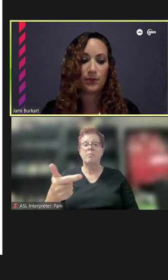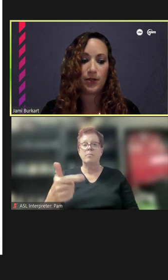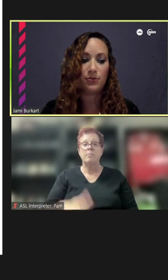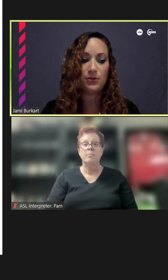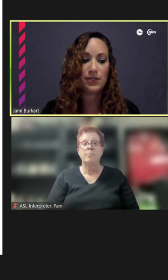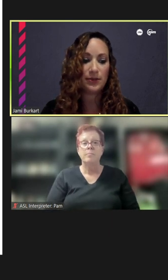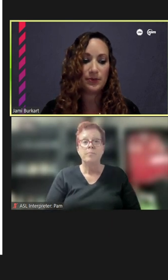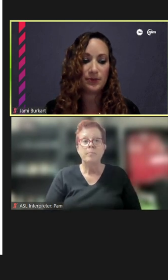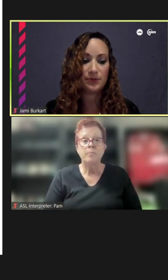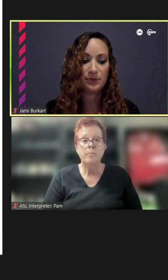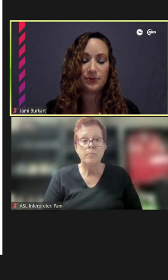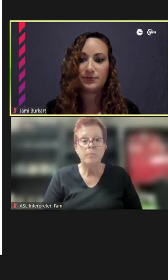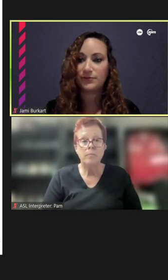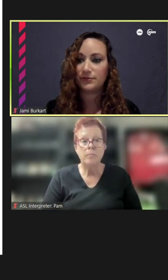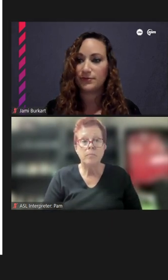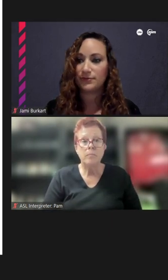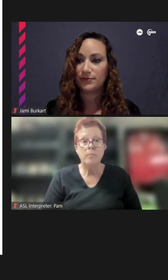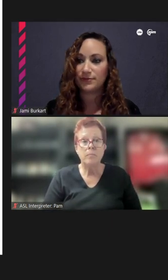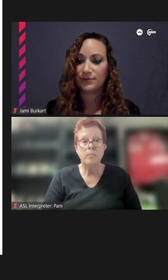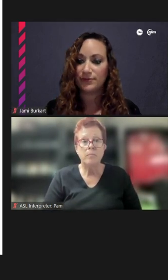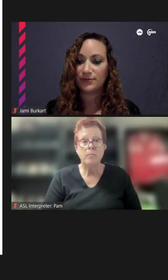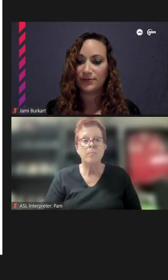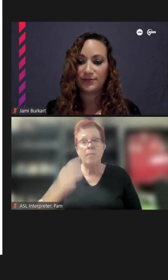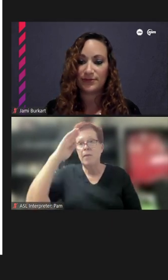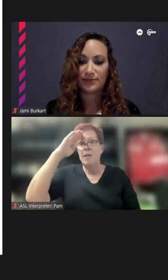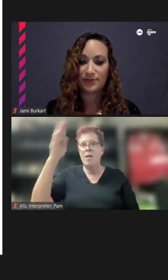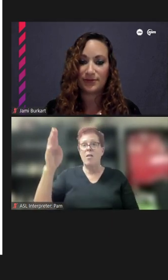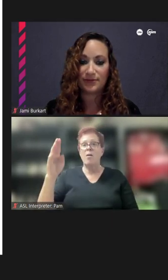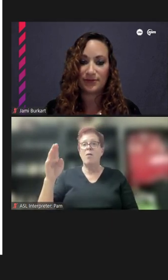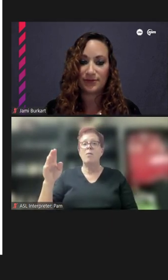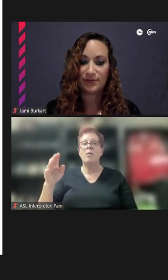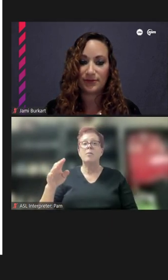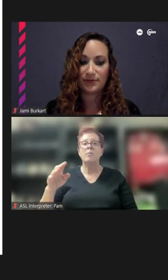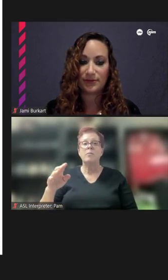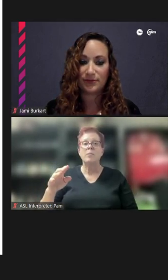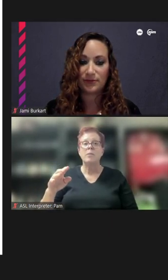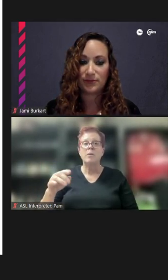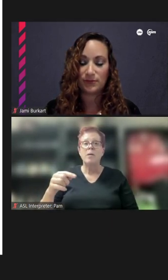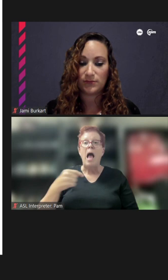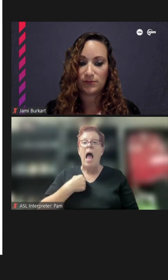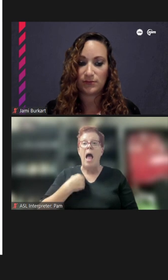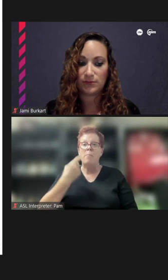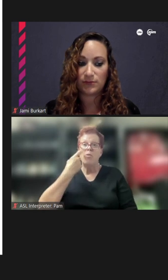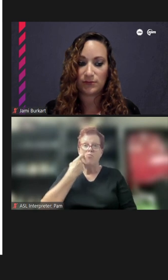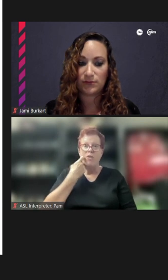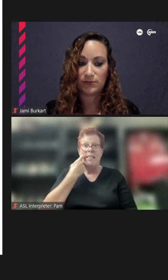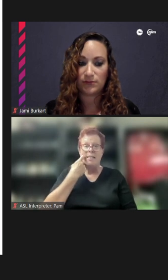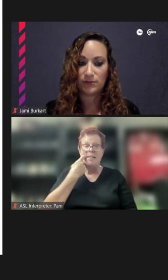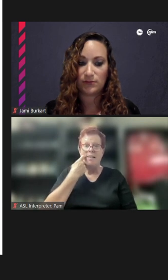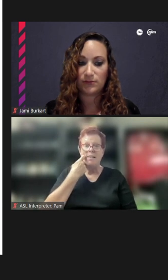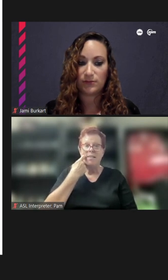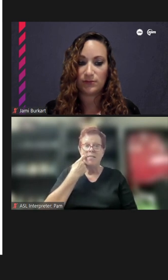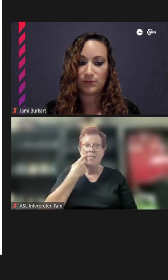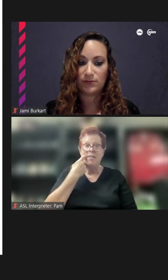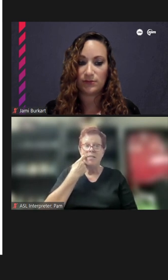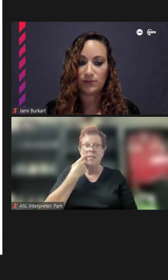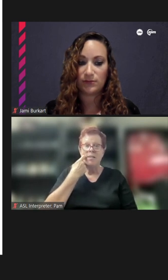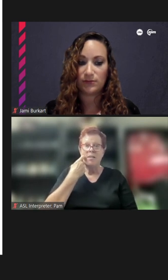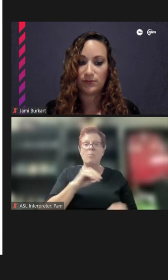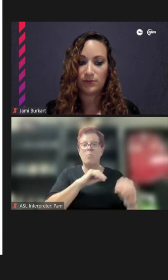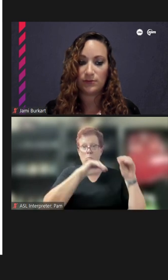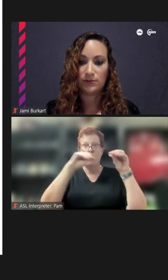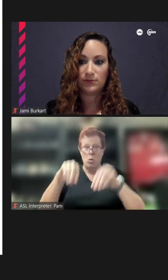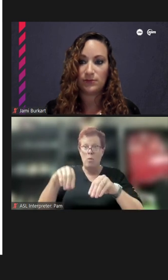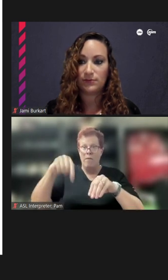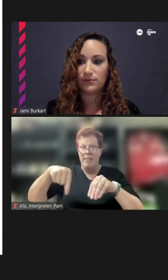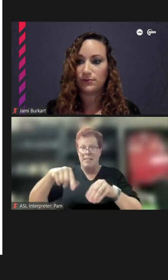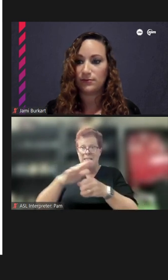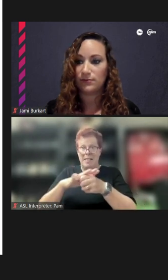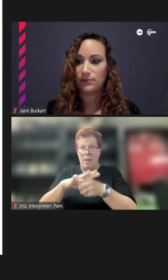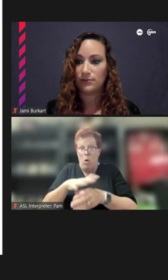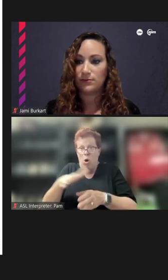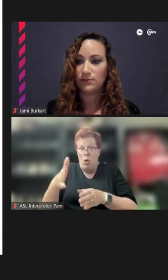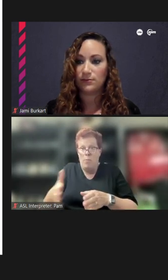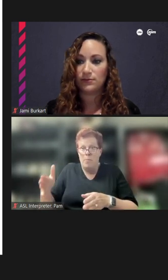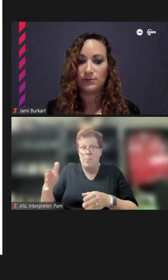unmute. Hello again, everybody. So, I've I recently moved to this neighborhood, and I've